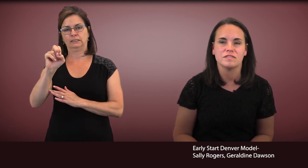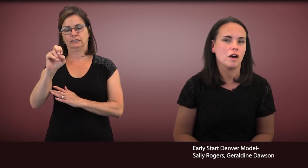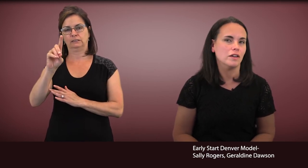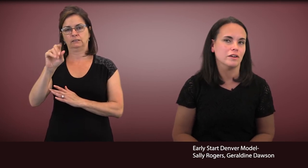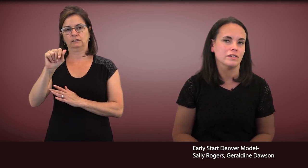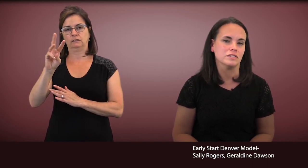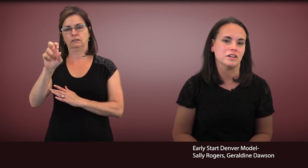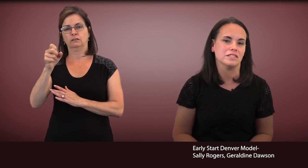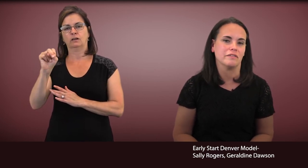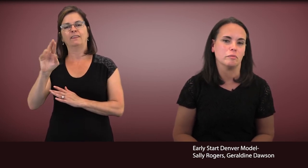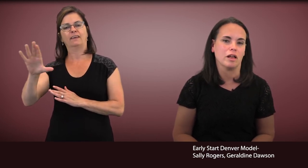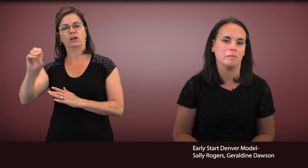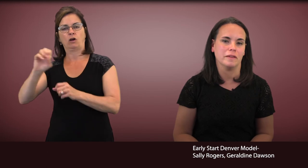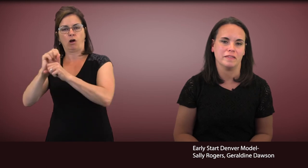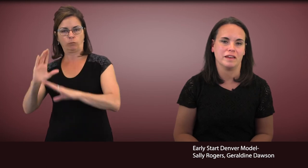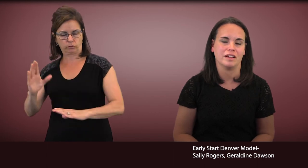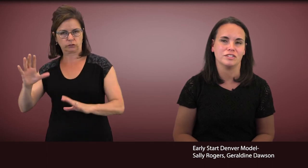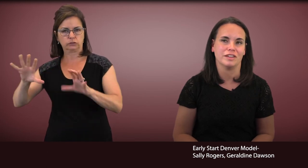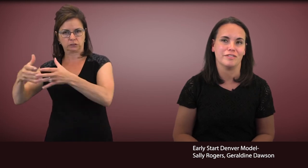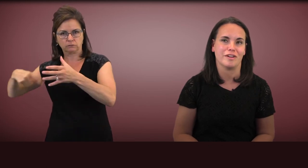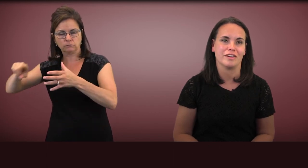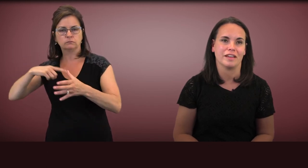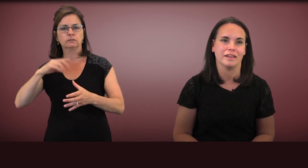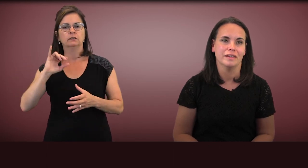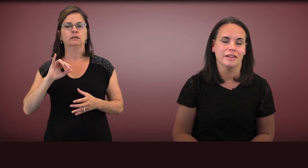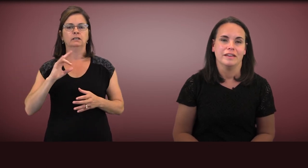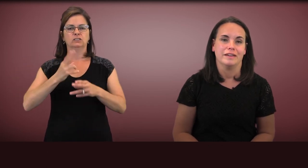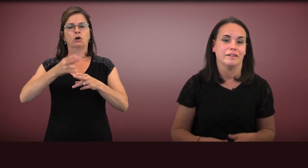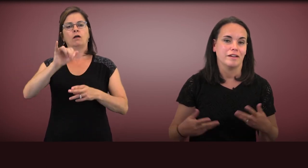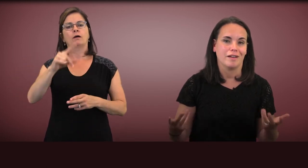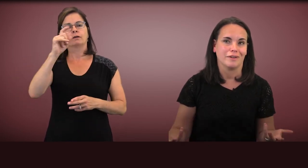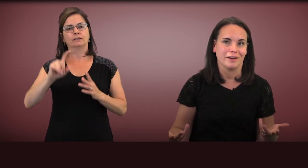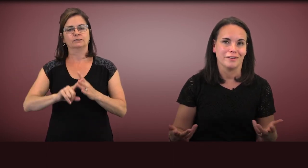It's called Early Start Denver Model, because it actually started here in Colorado